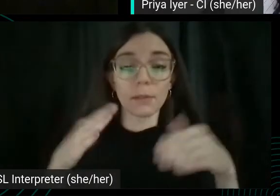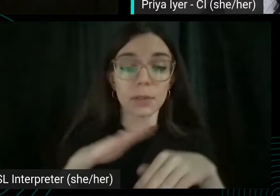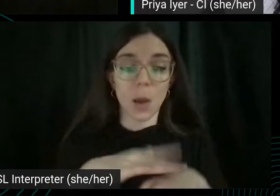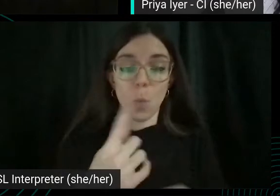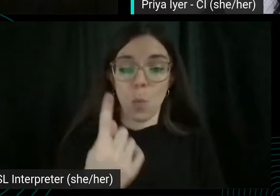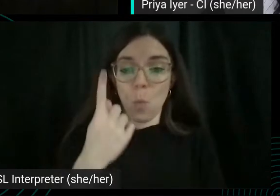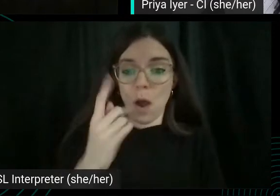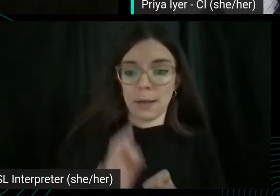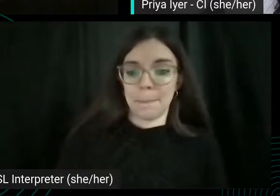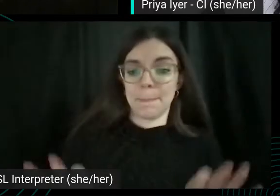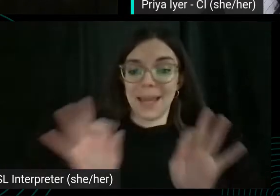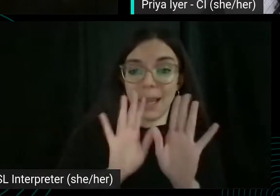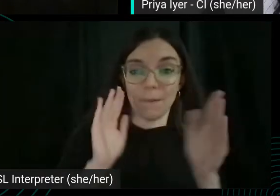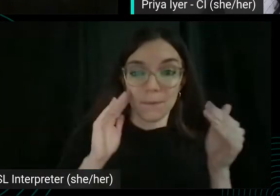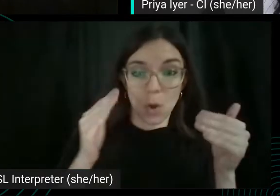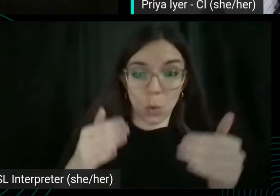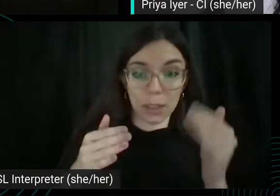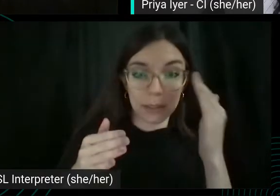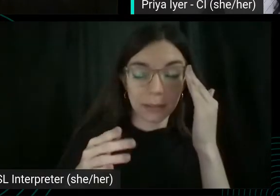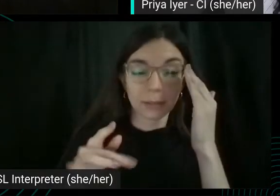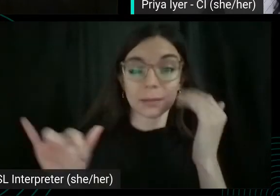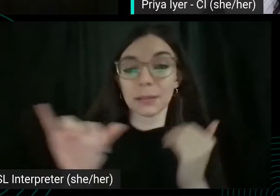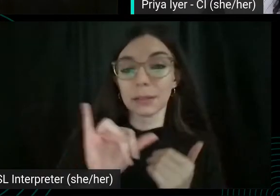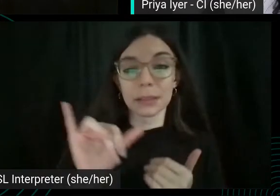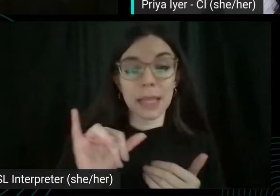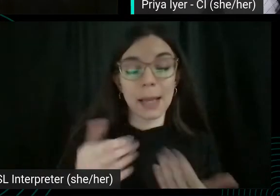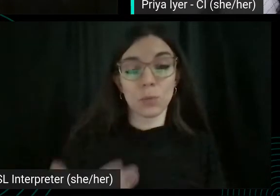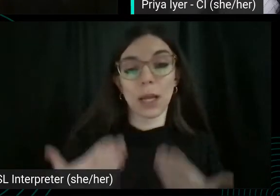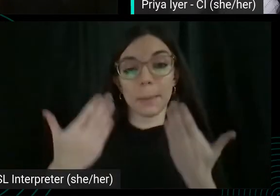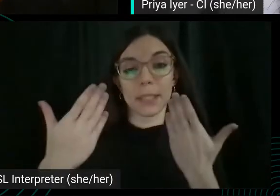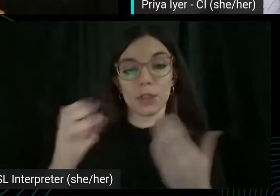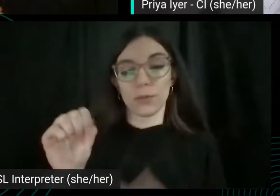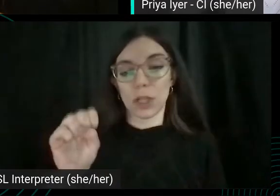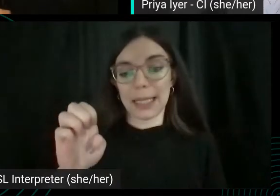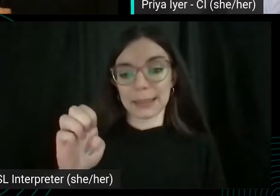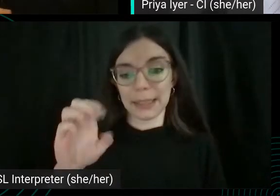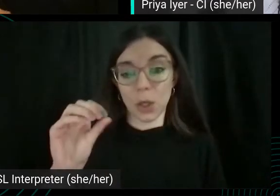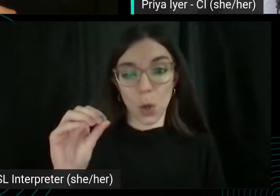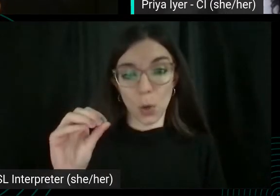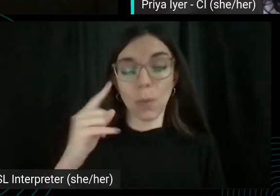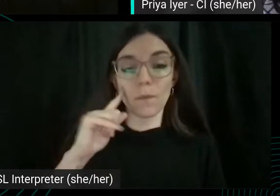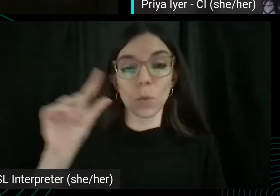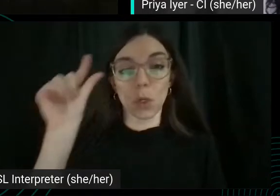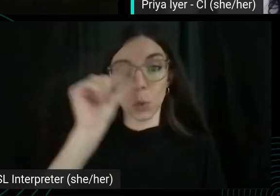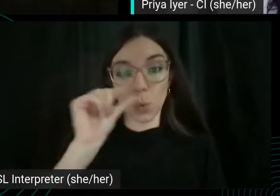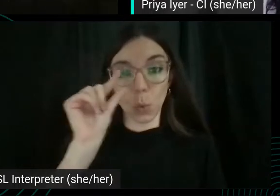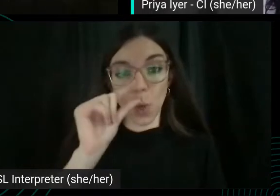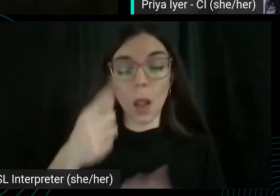This is actually the same recommendation we do with SEO for Google as well. It's like what's the main thing? You want to?